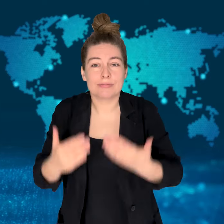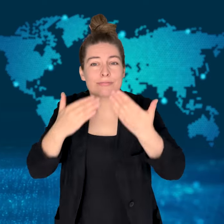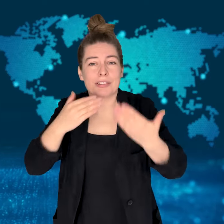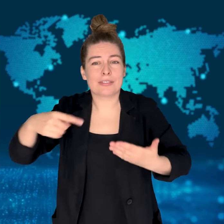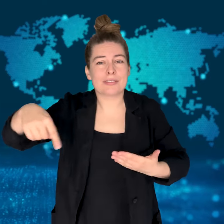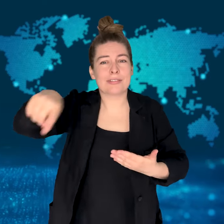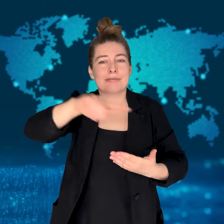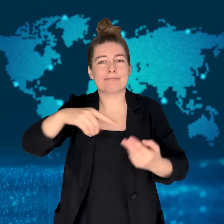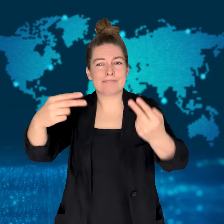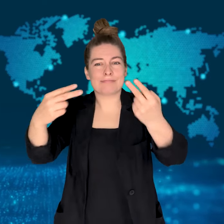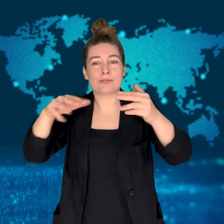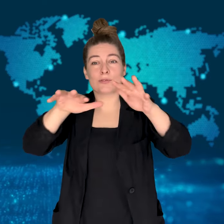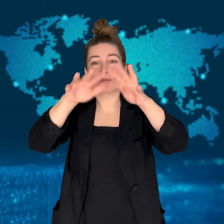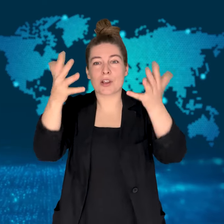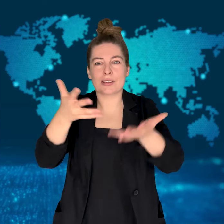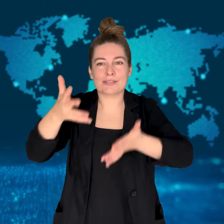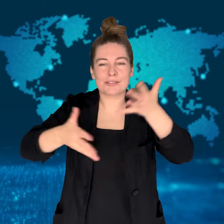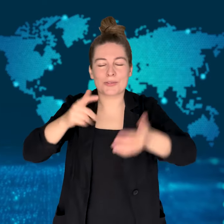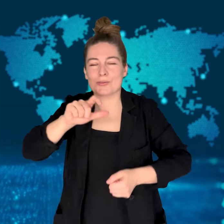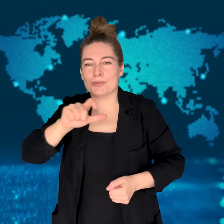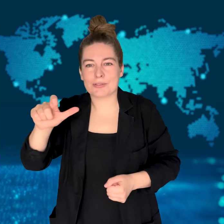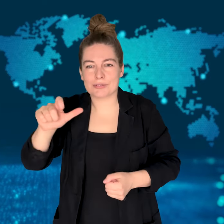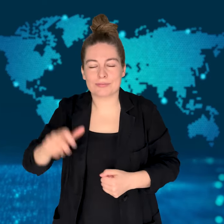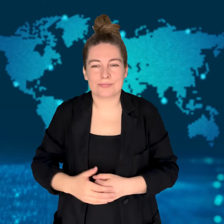Thank you for watching WorldSign Week.